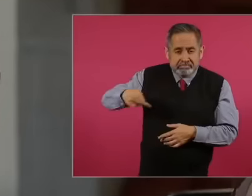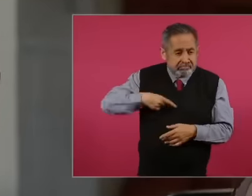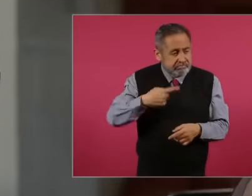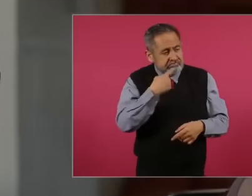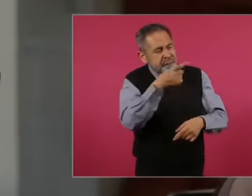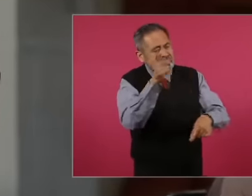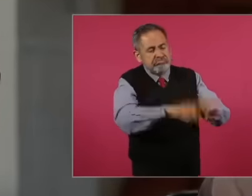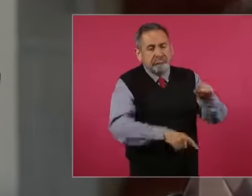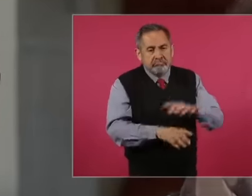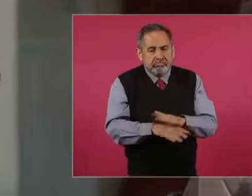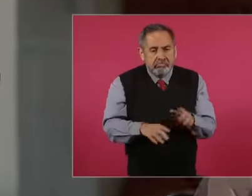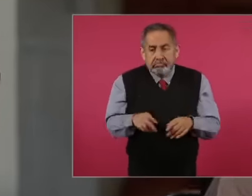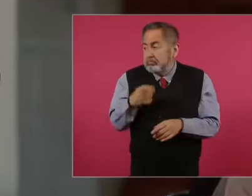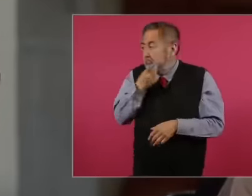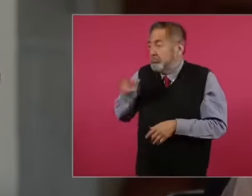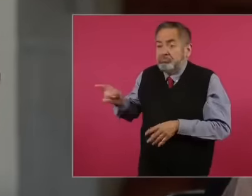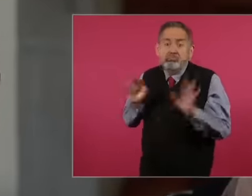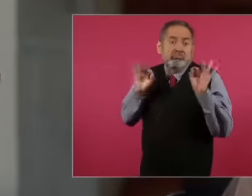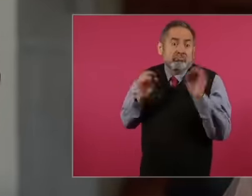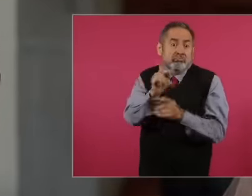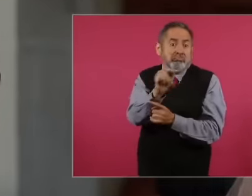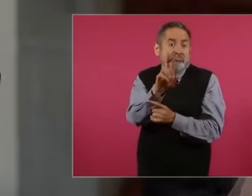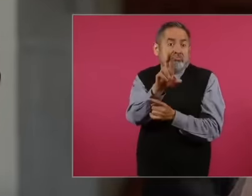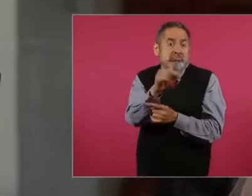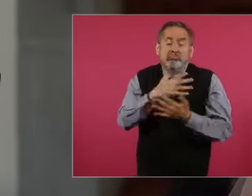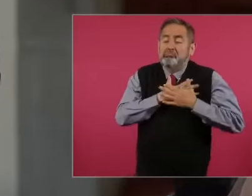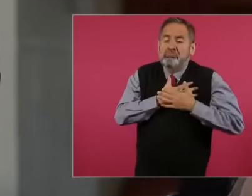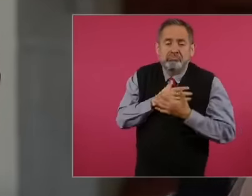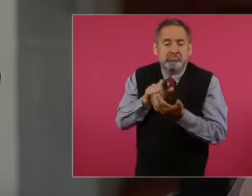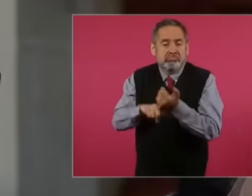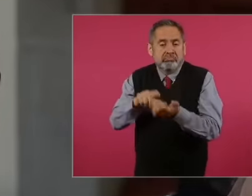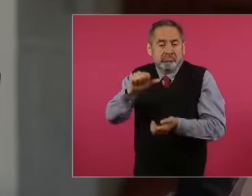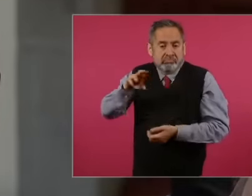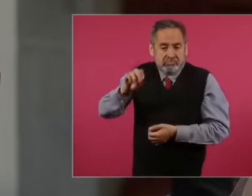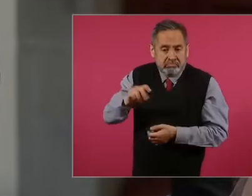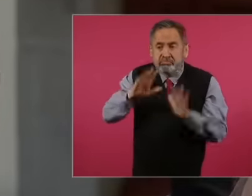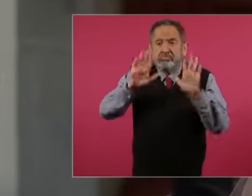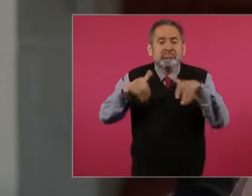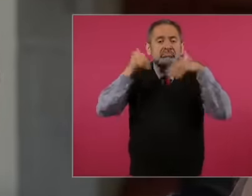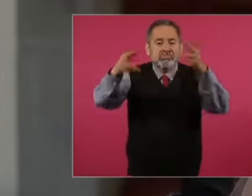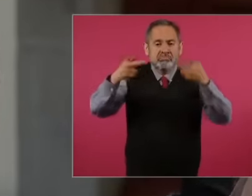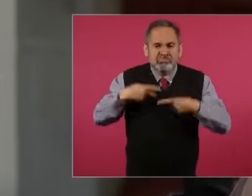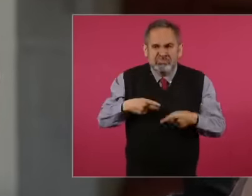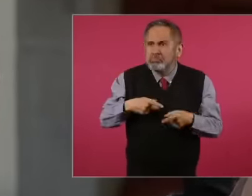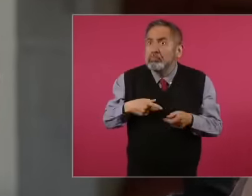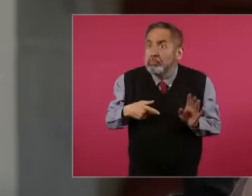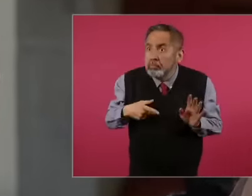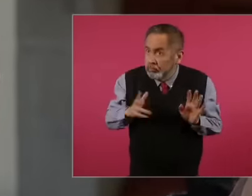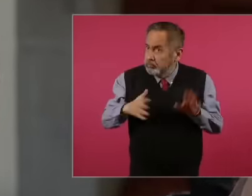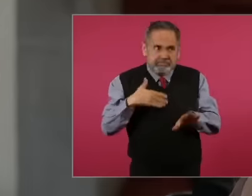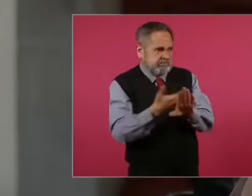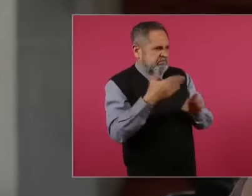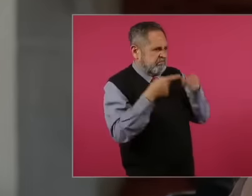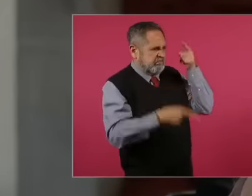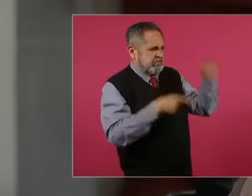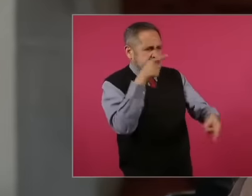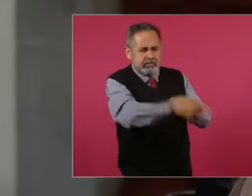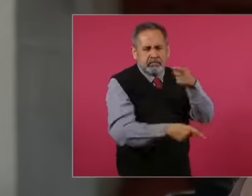define themselves proamlo but also the people who are outside attack the people who They dissent or